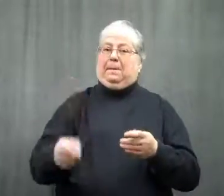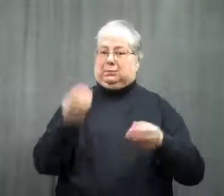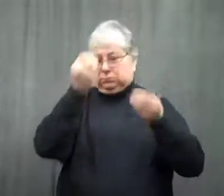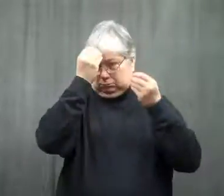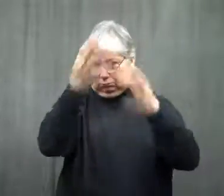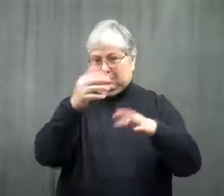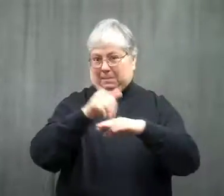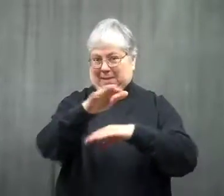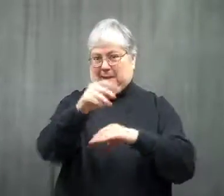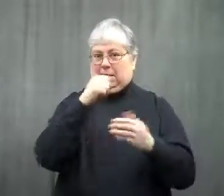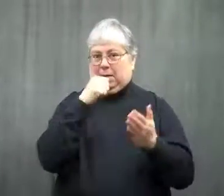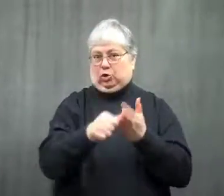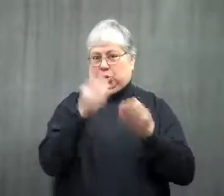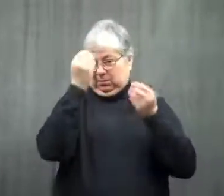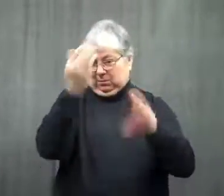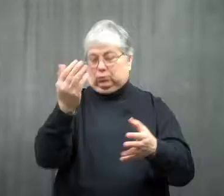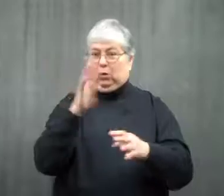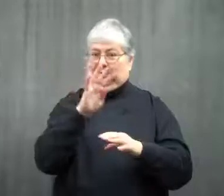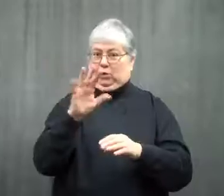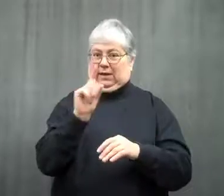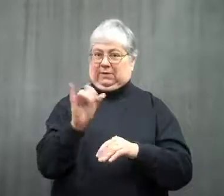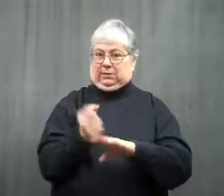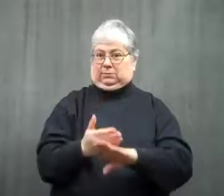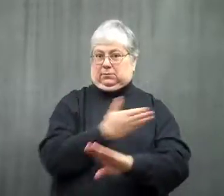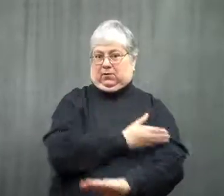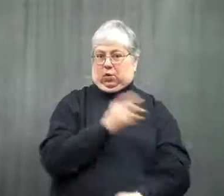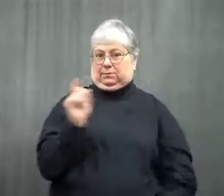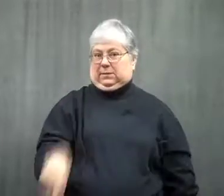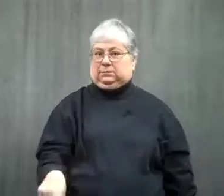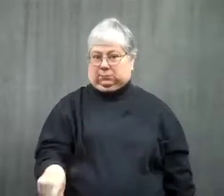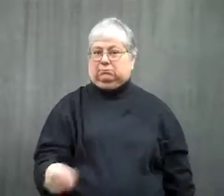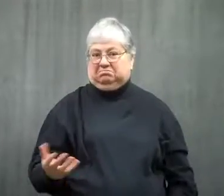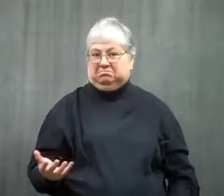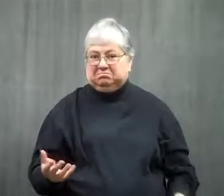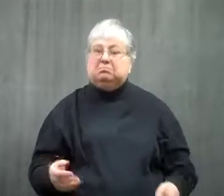the company has to notify you by letter 45 days beforehand.